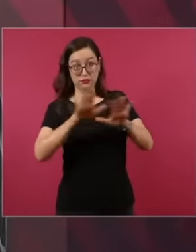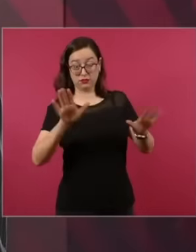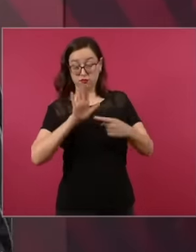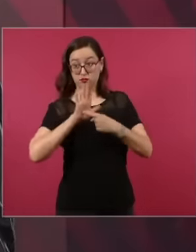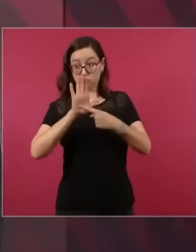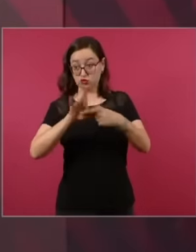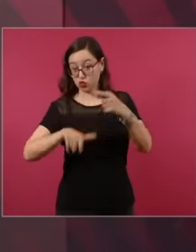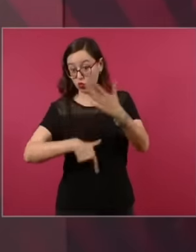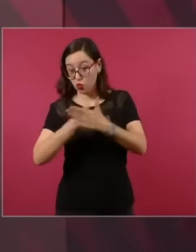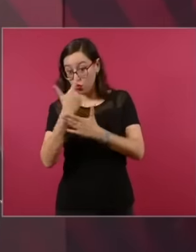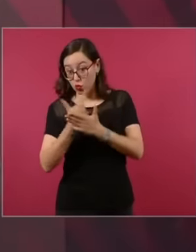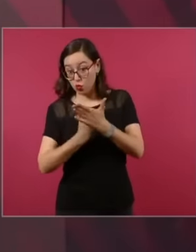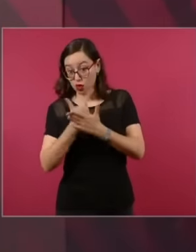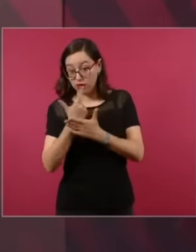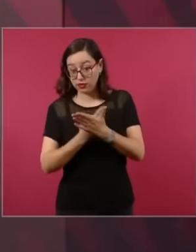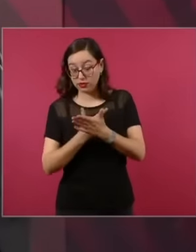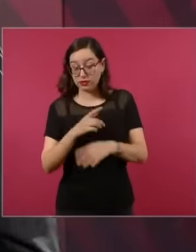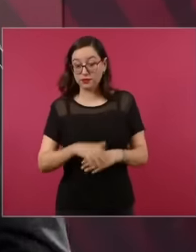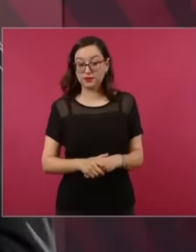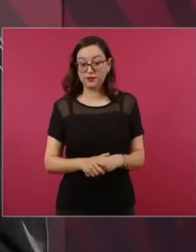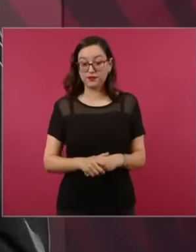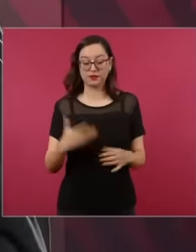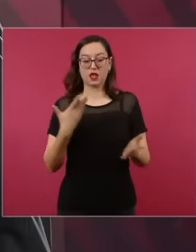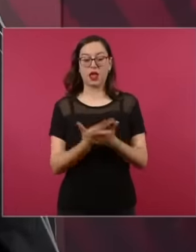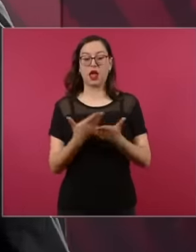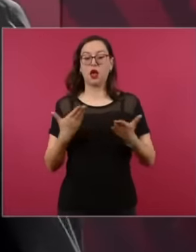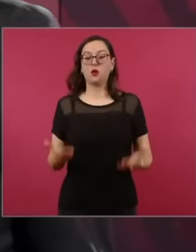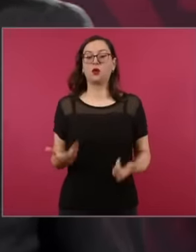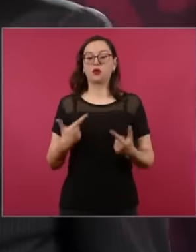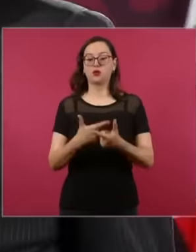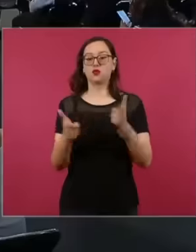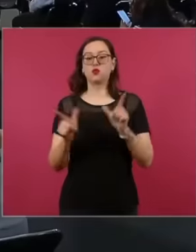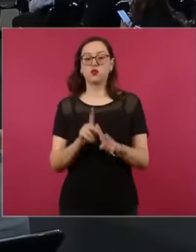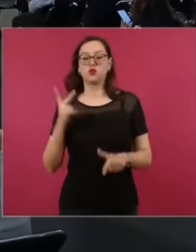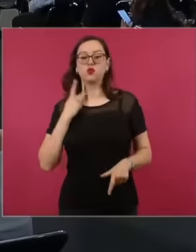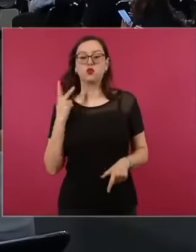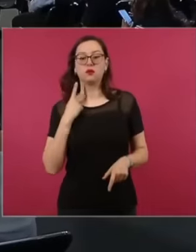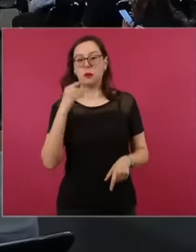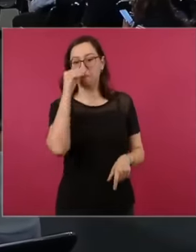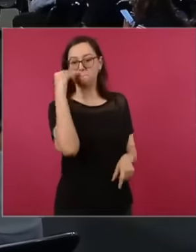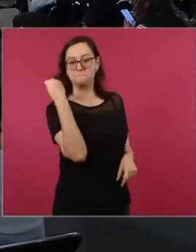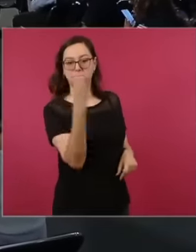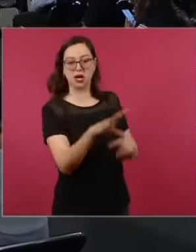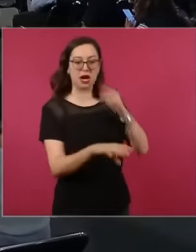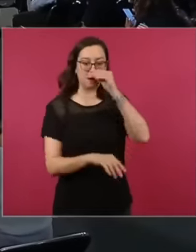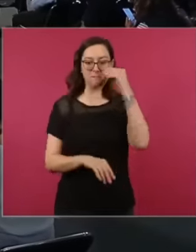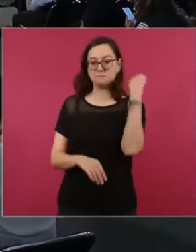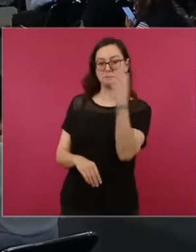because now they blame the parties and yes the parties are to blame